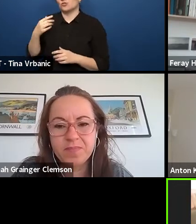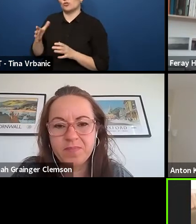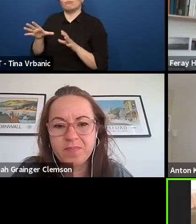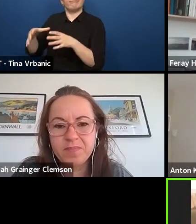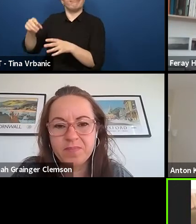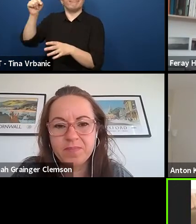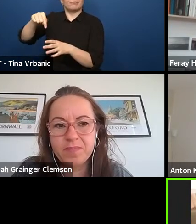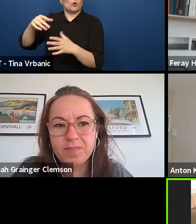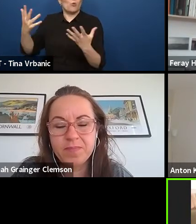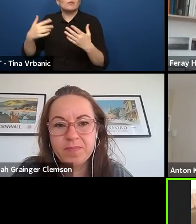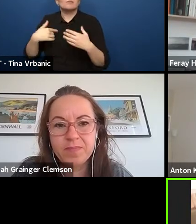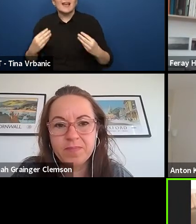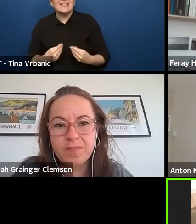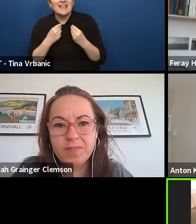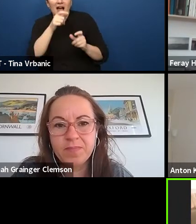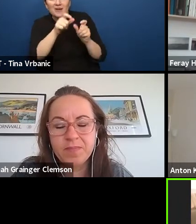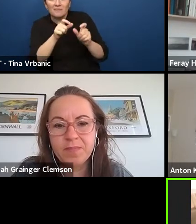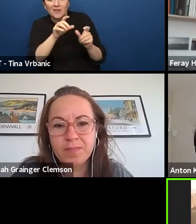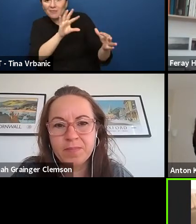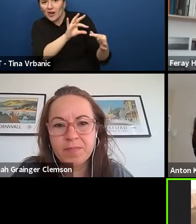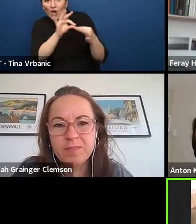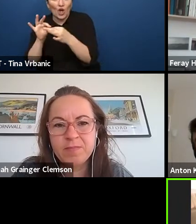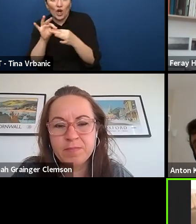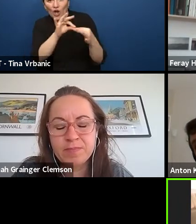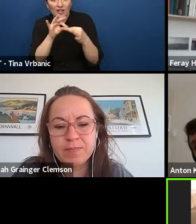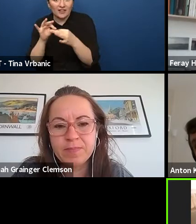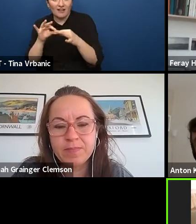with young audience and the impact in society,